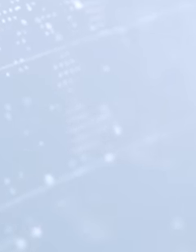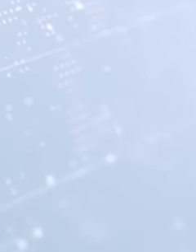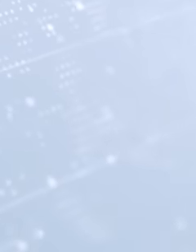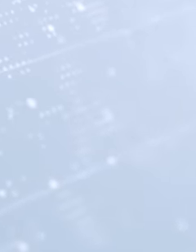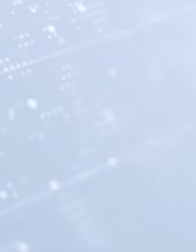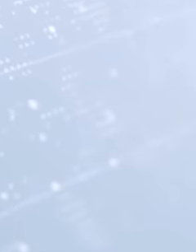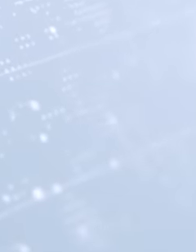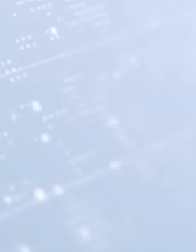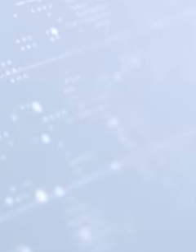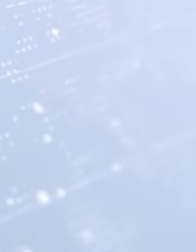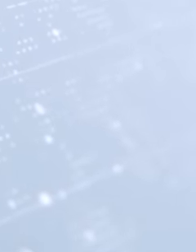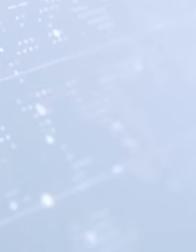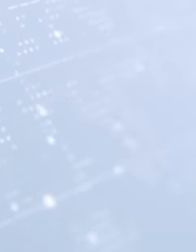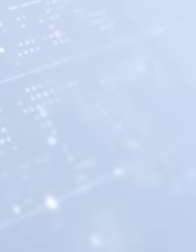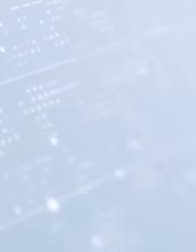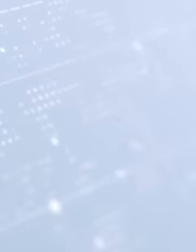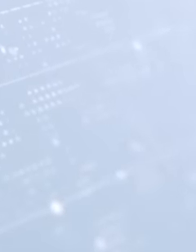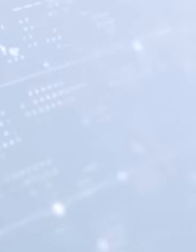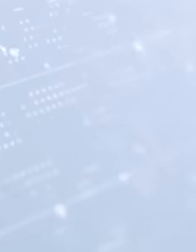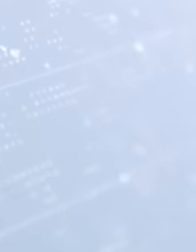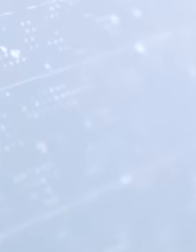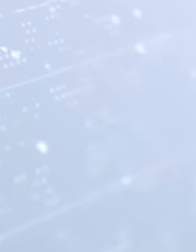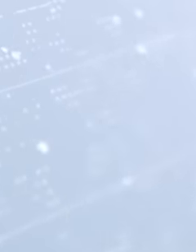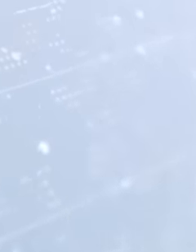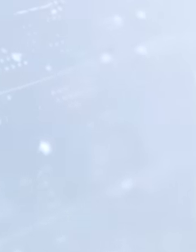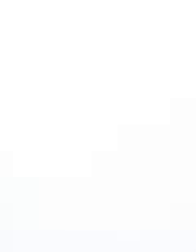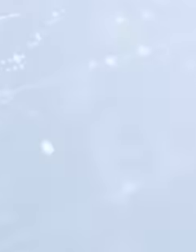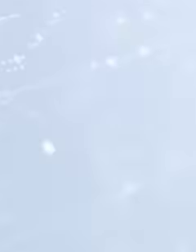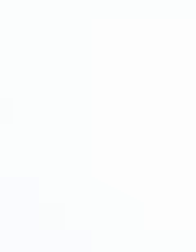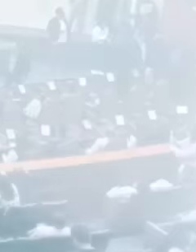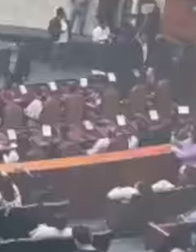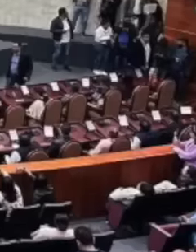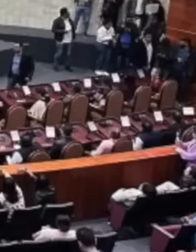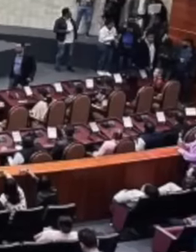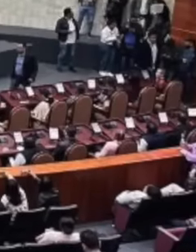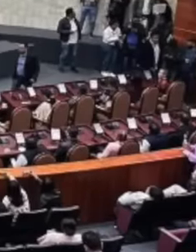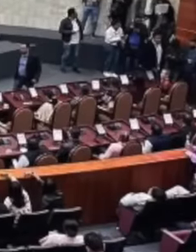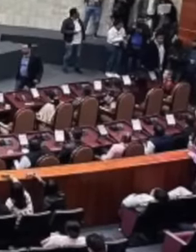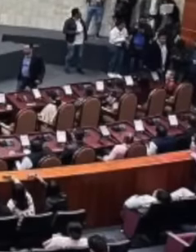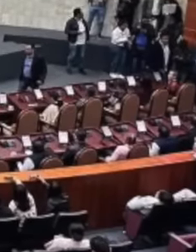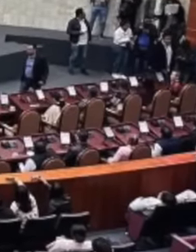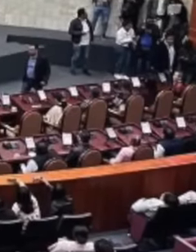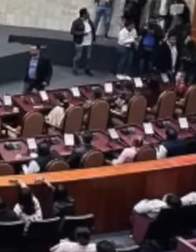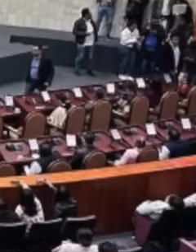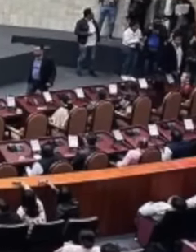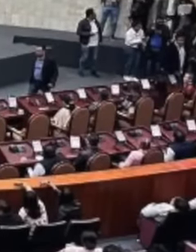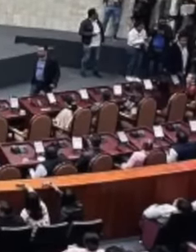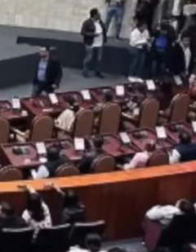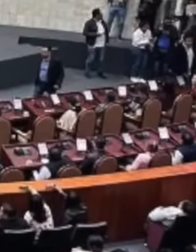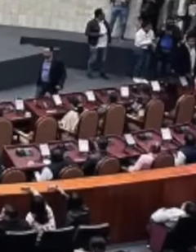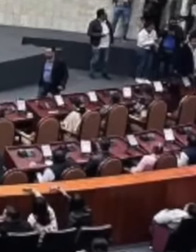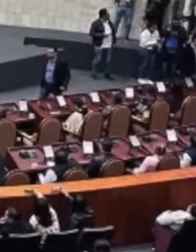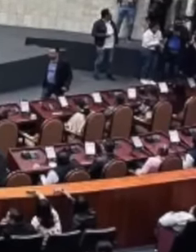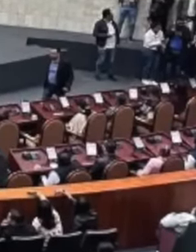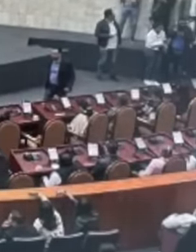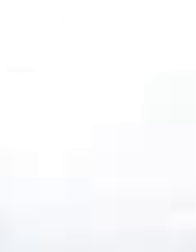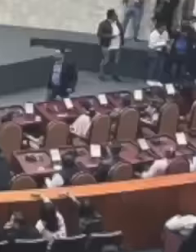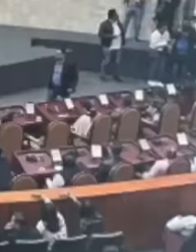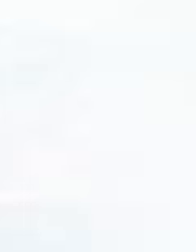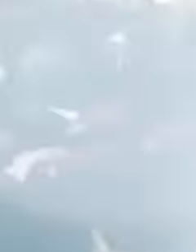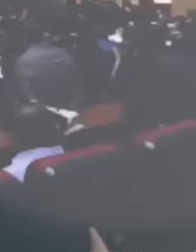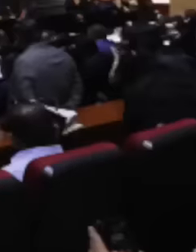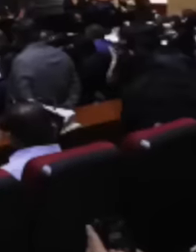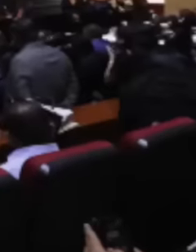half of the 32 local congresses, that is, 17. Currently, there are 18 states that have endorsed